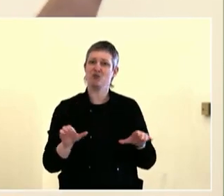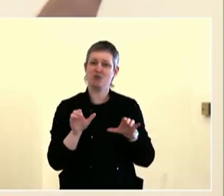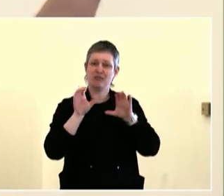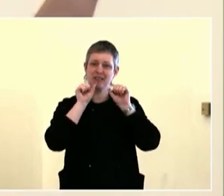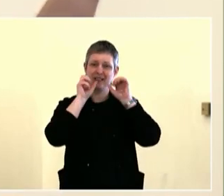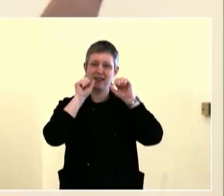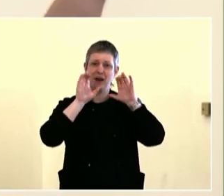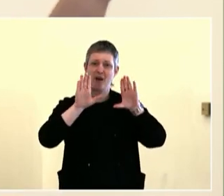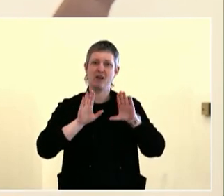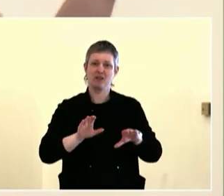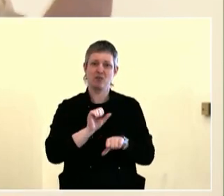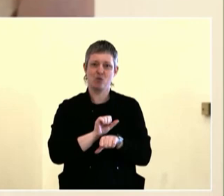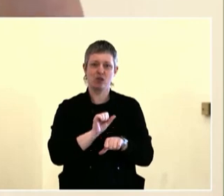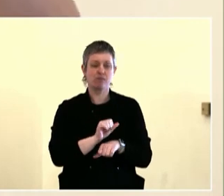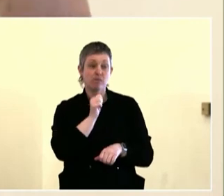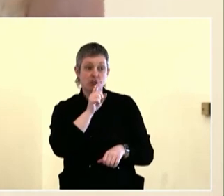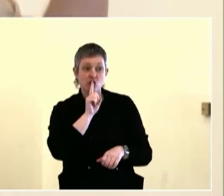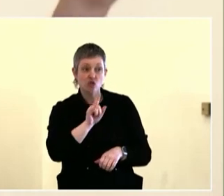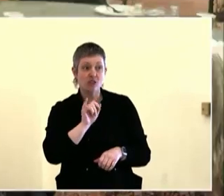And so we were talking about the